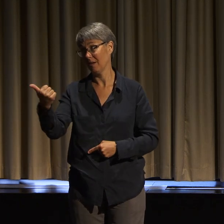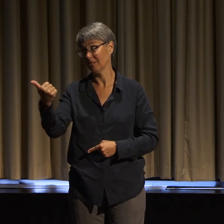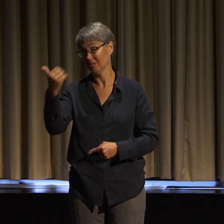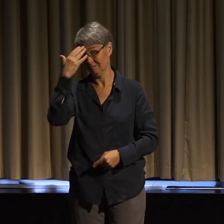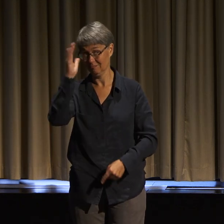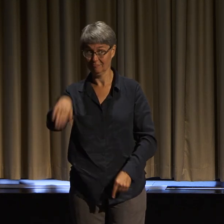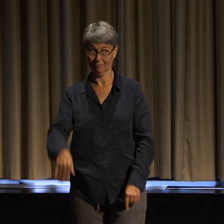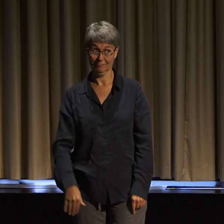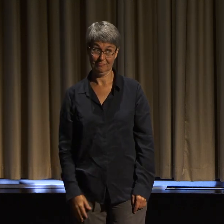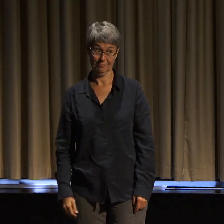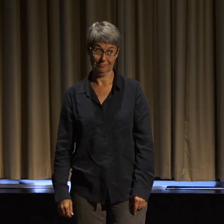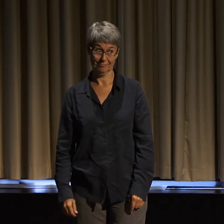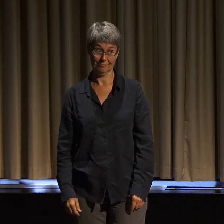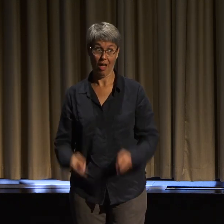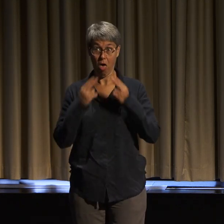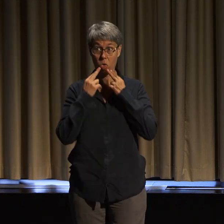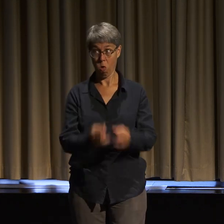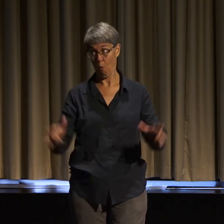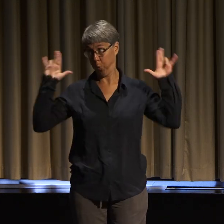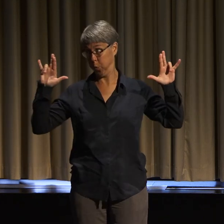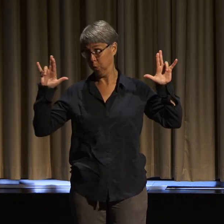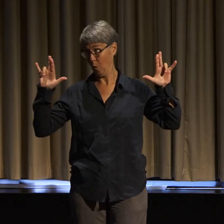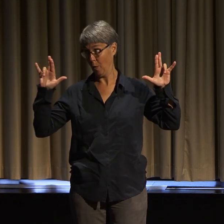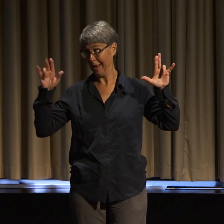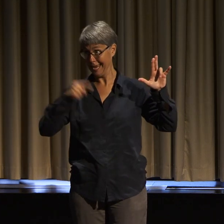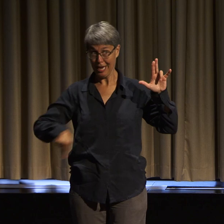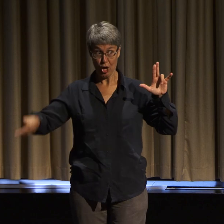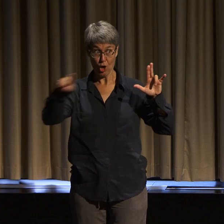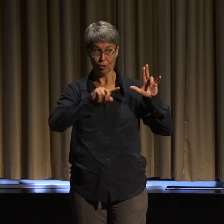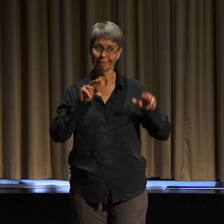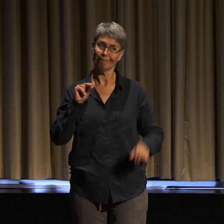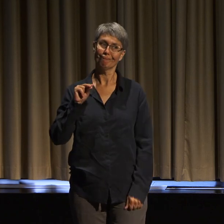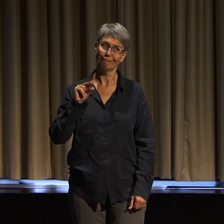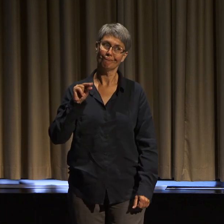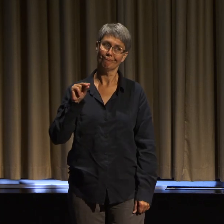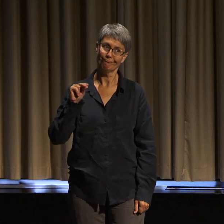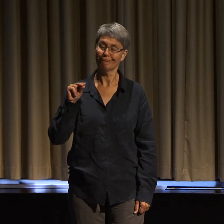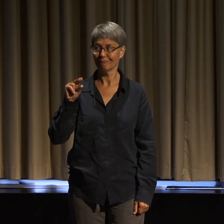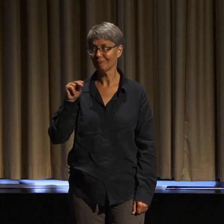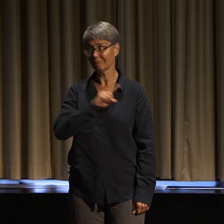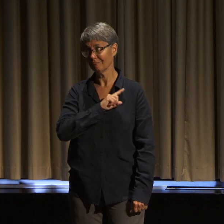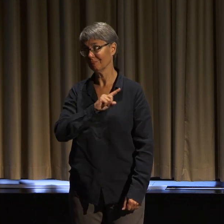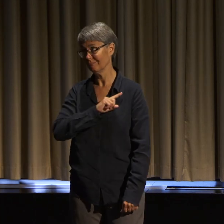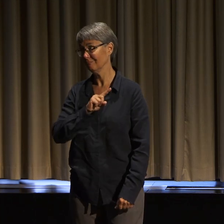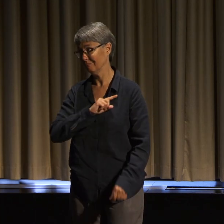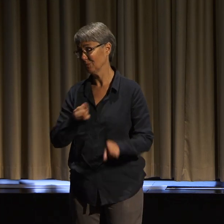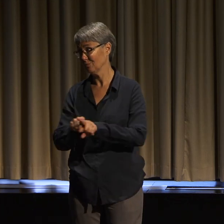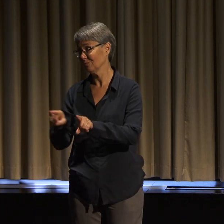I think of this as a kind of access also, a kind of libratory access, because it's not enough just